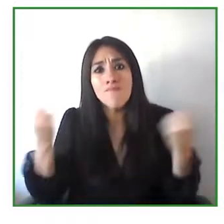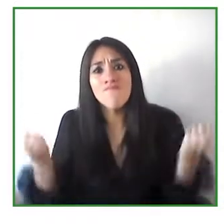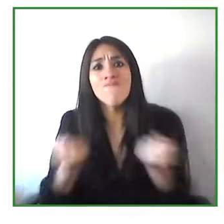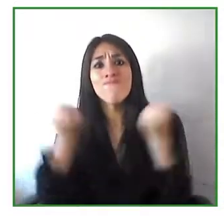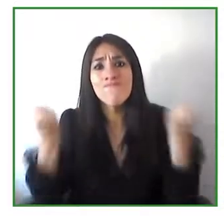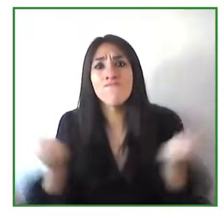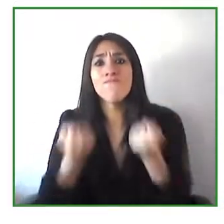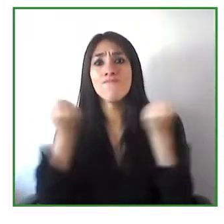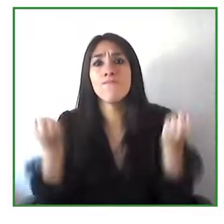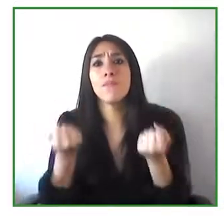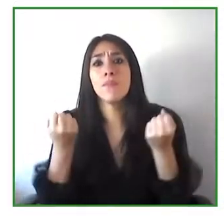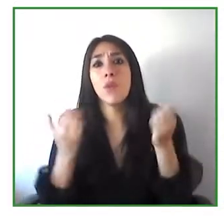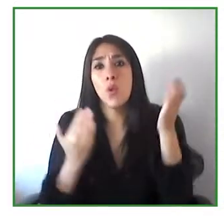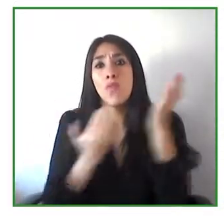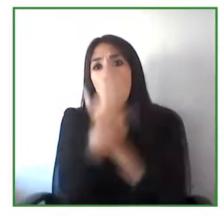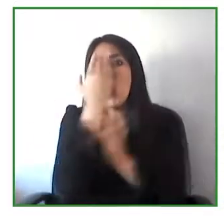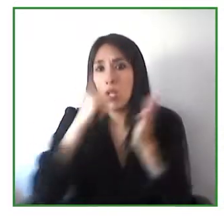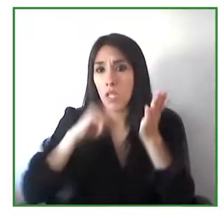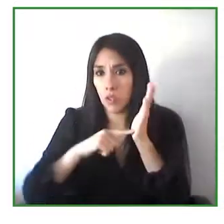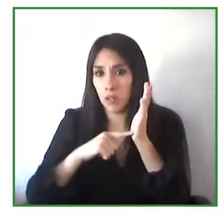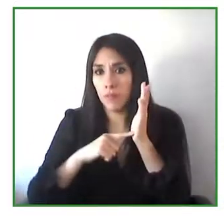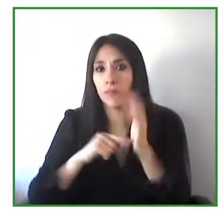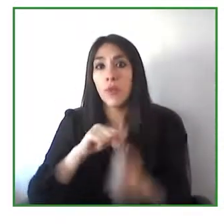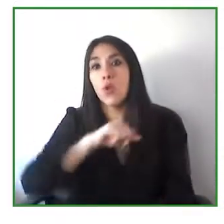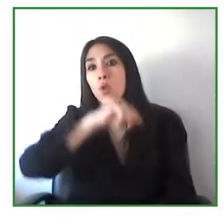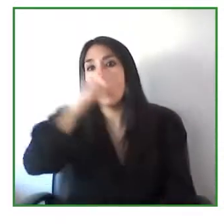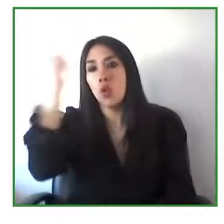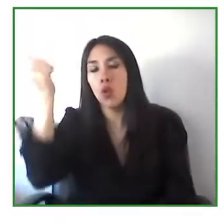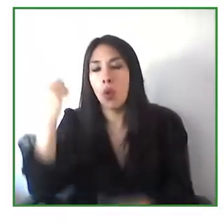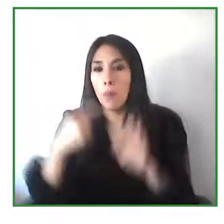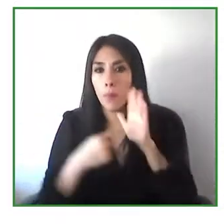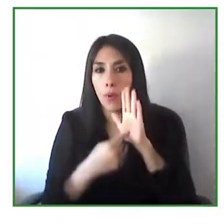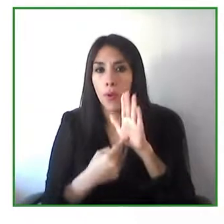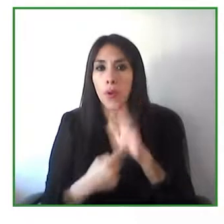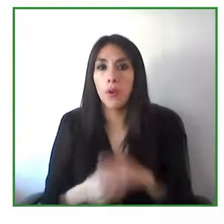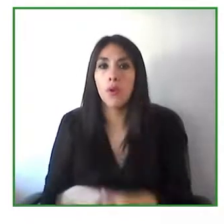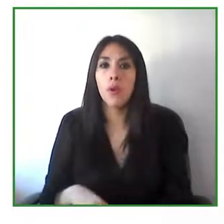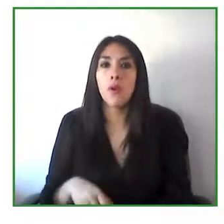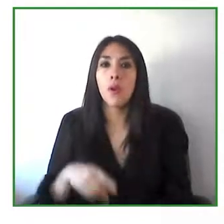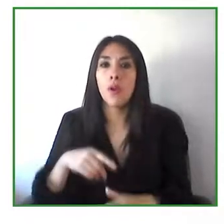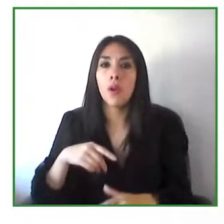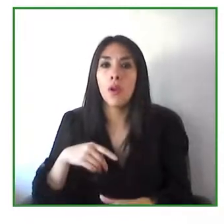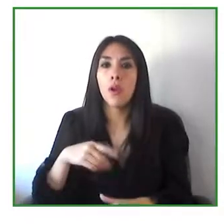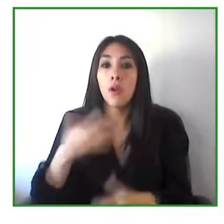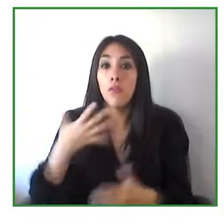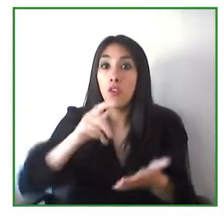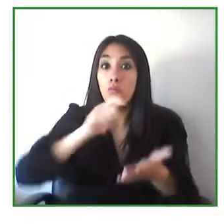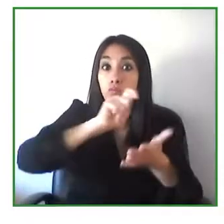what does that mean so governments around the world are the largest purchaser of information